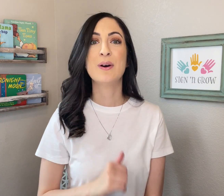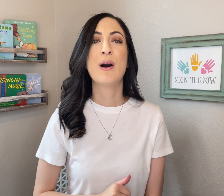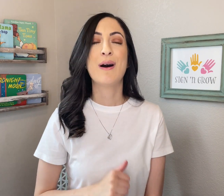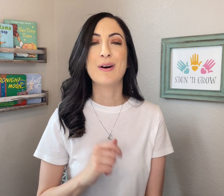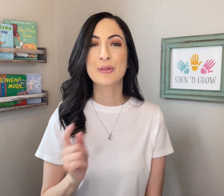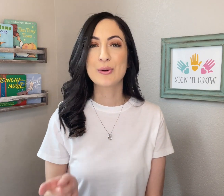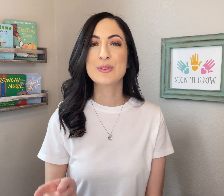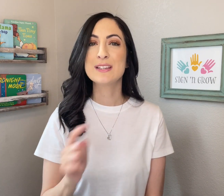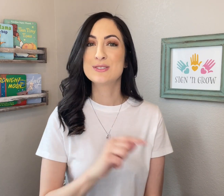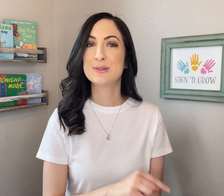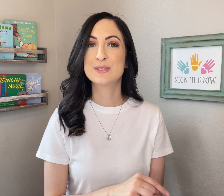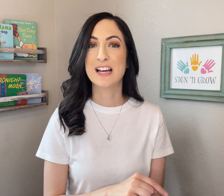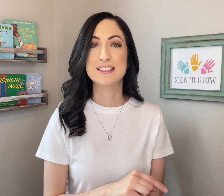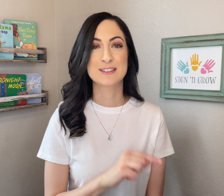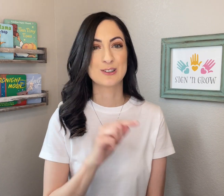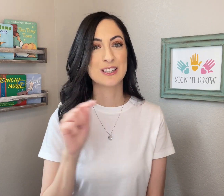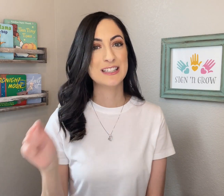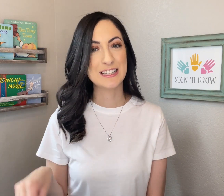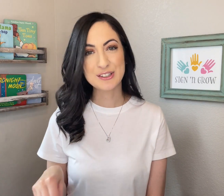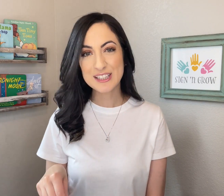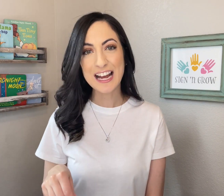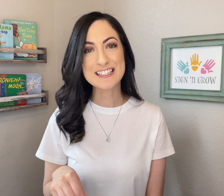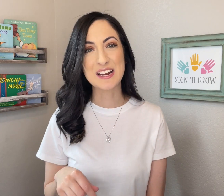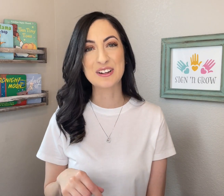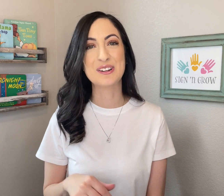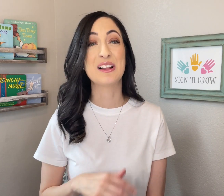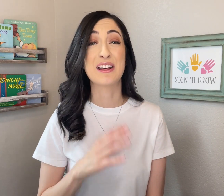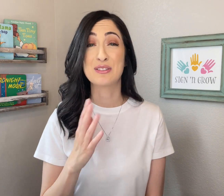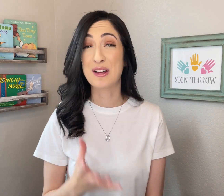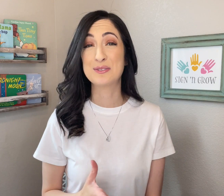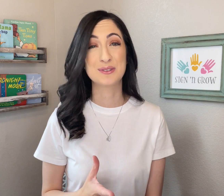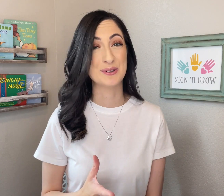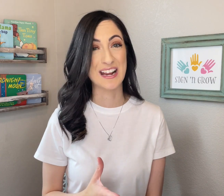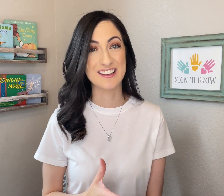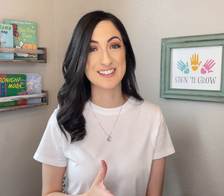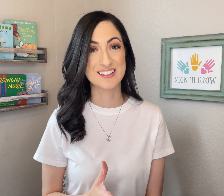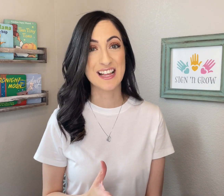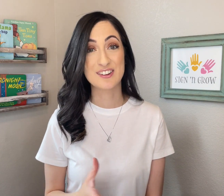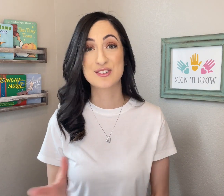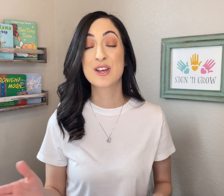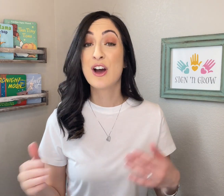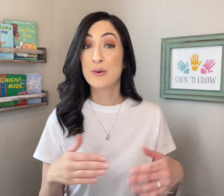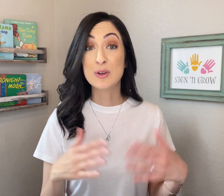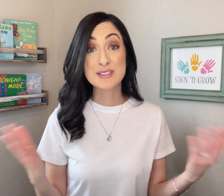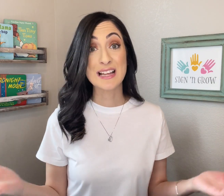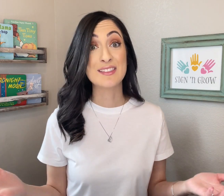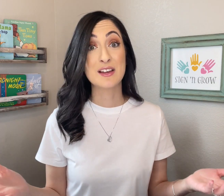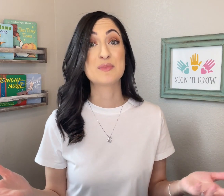Although these two signs look nearly identical and a lot of fluent ASL signers will sign them